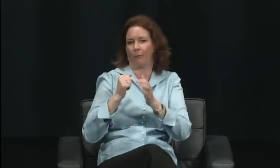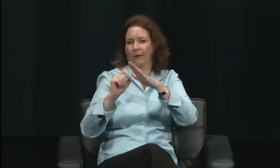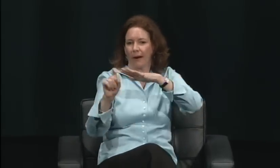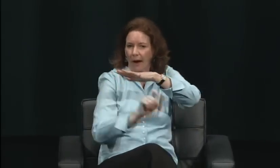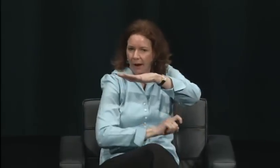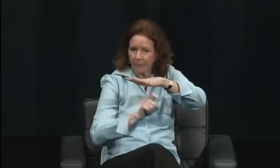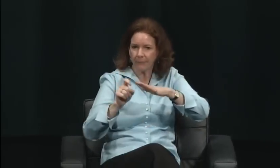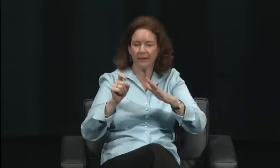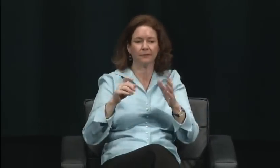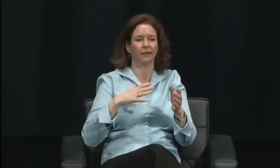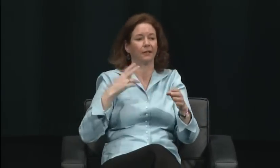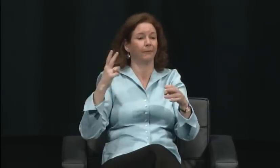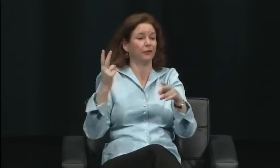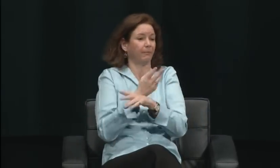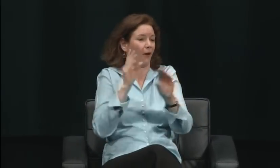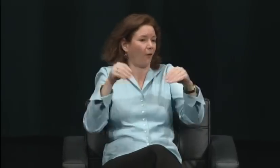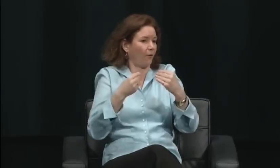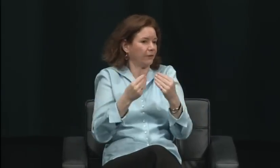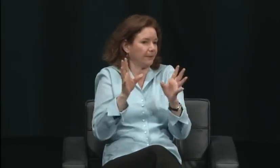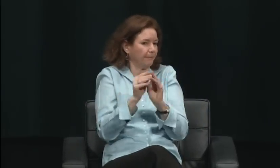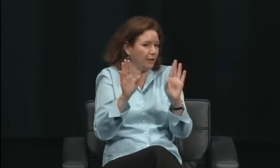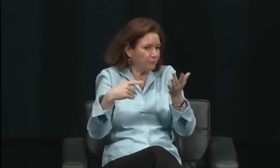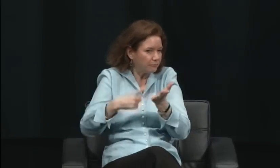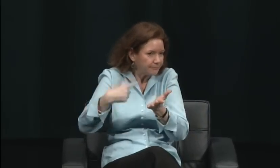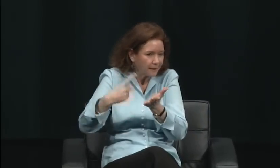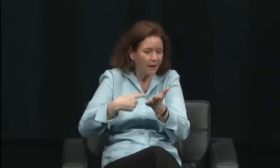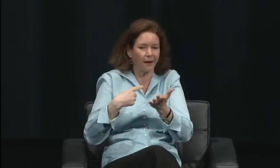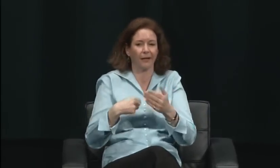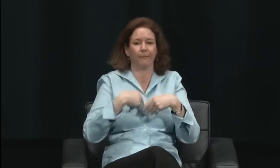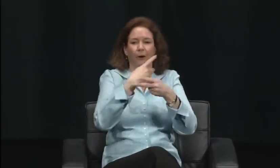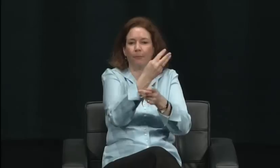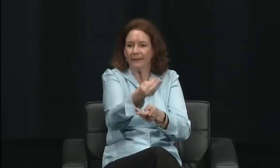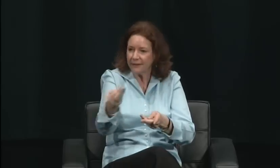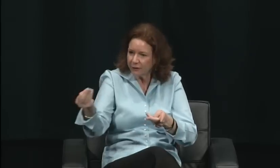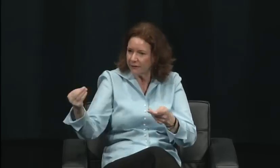There was a different show that you went to New York for. We had a number of interviews going on at that time.